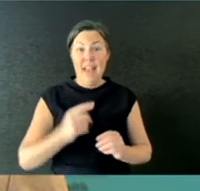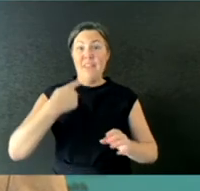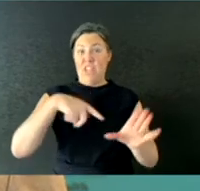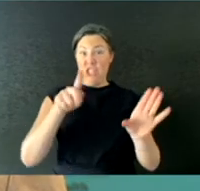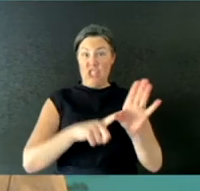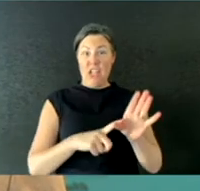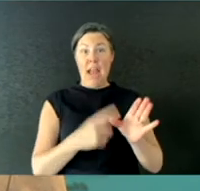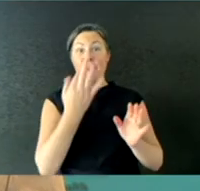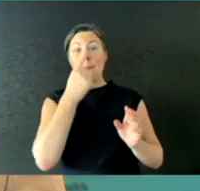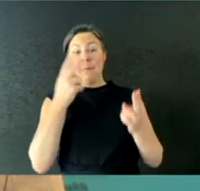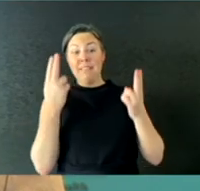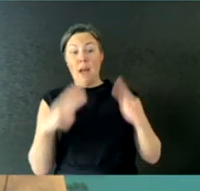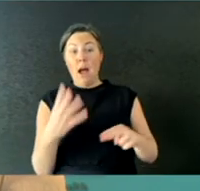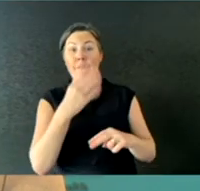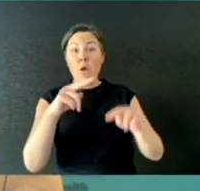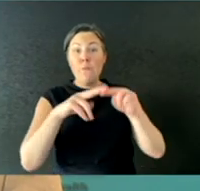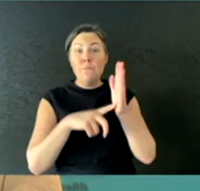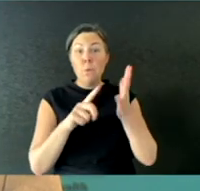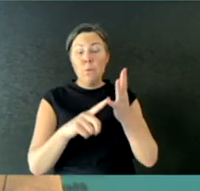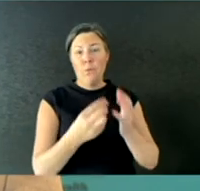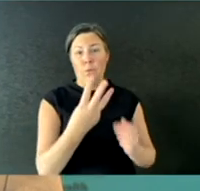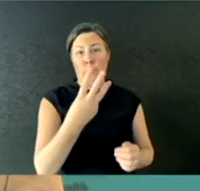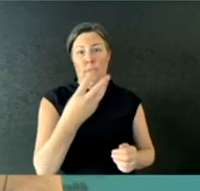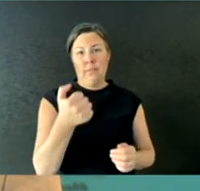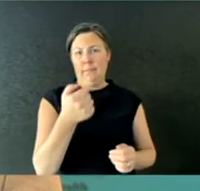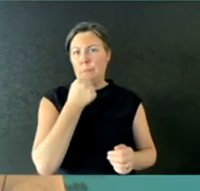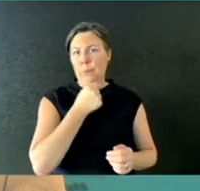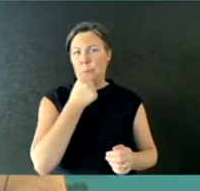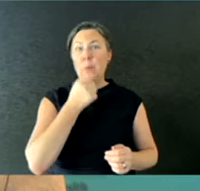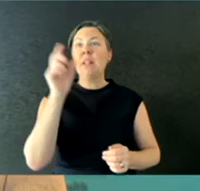people to get out and get tested if they're not exhibiting symptoms.